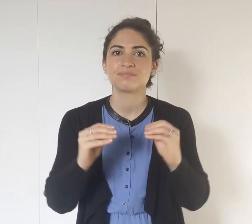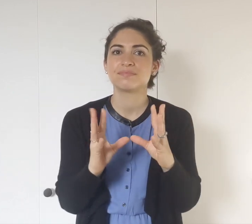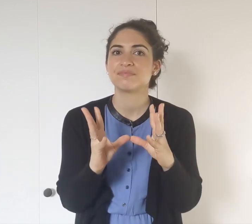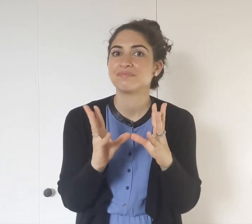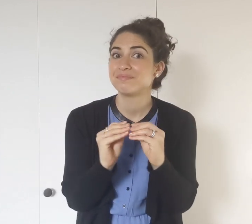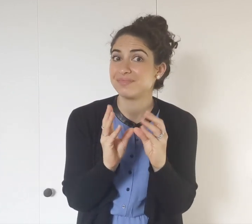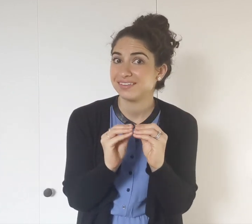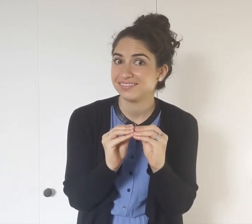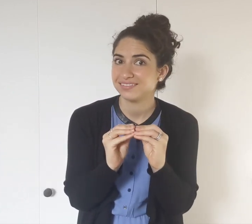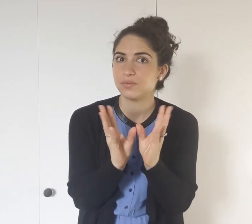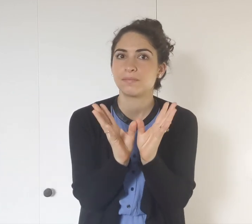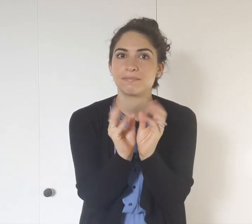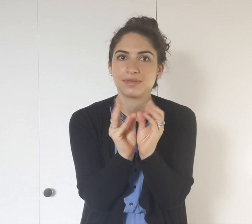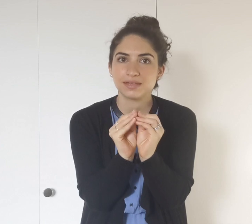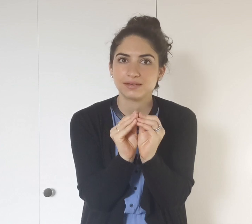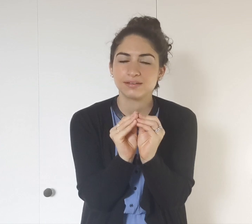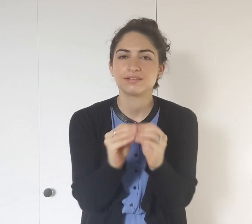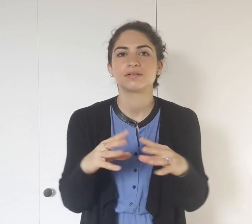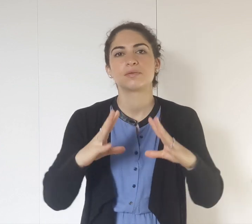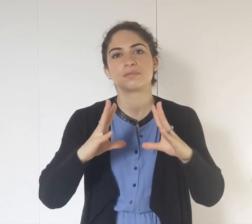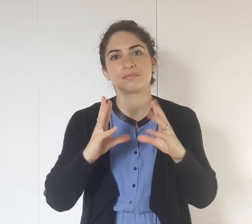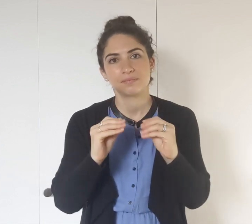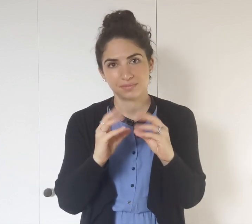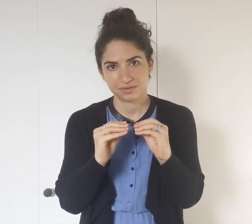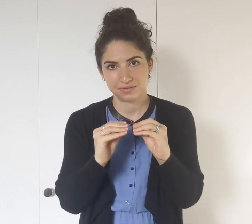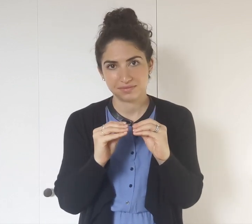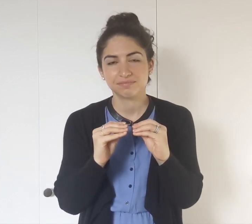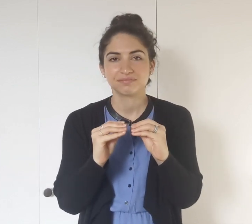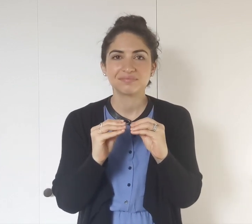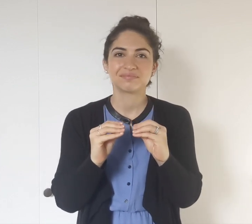MEETING or a MEETING.